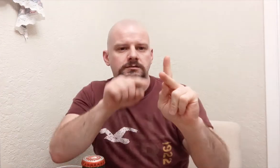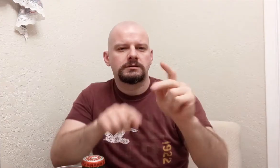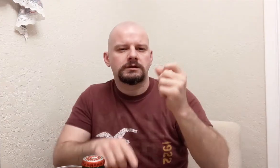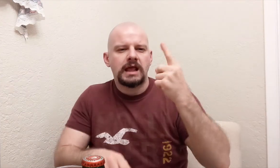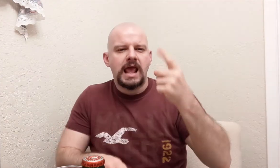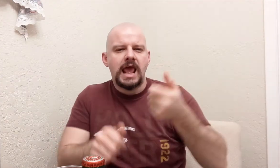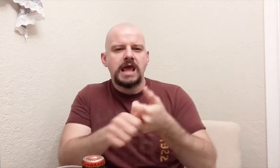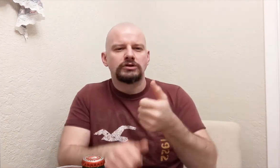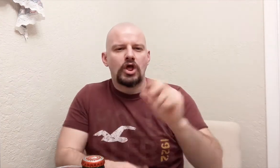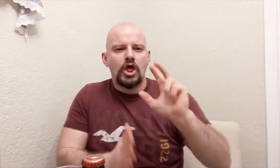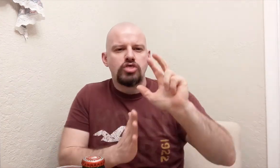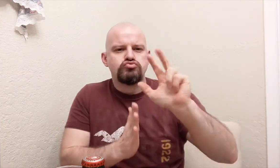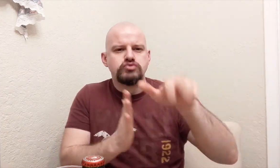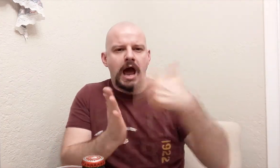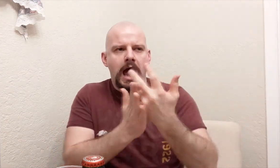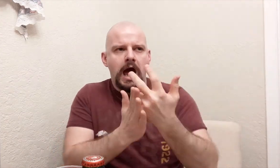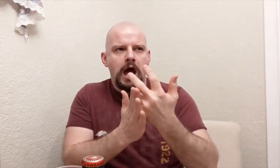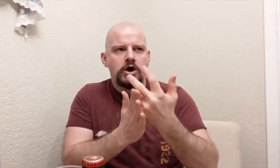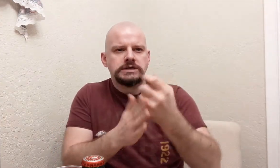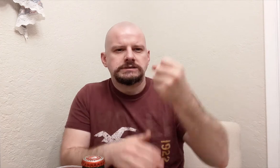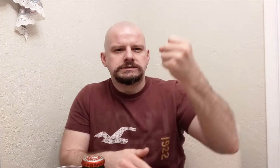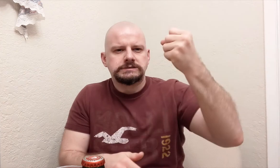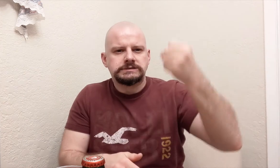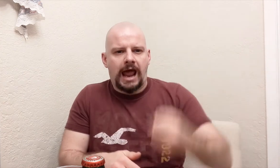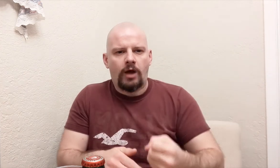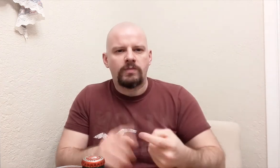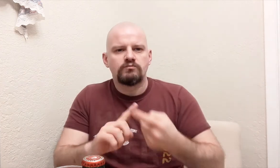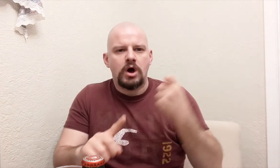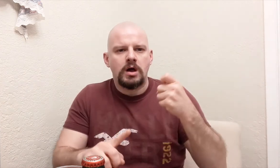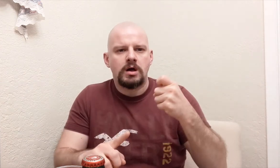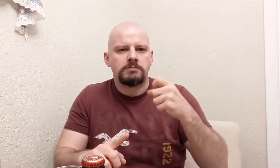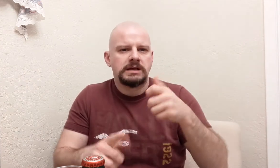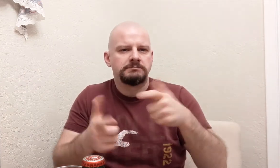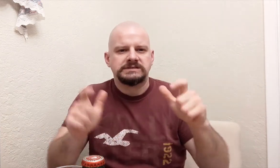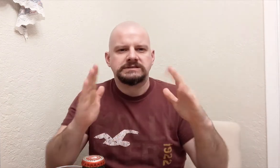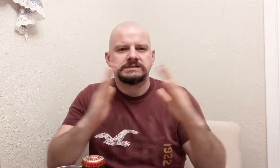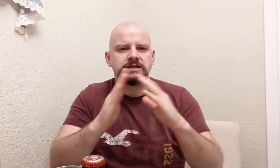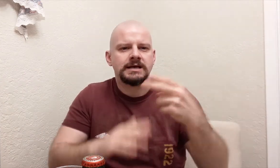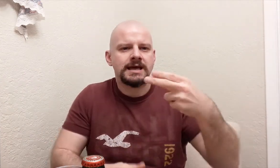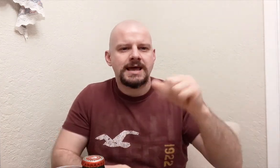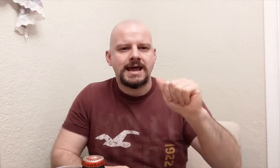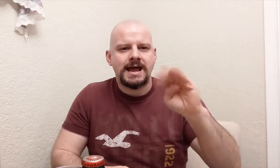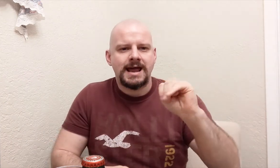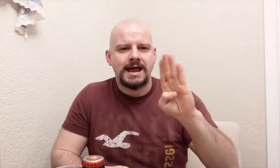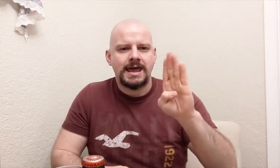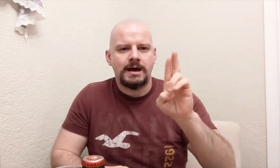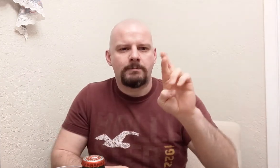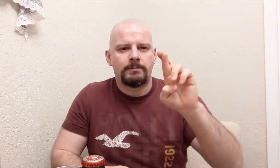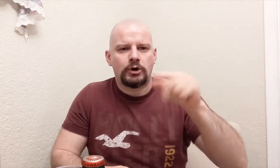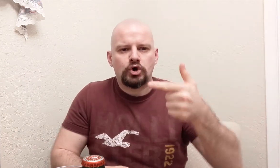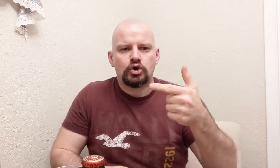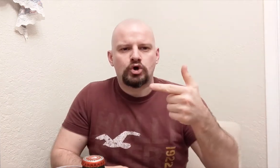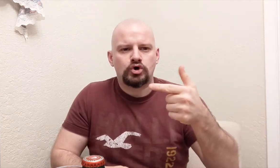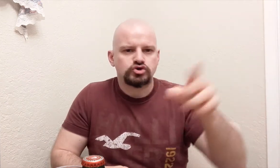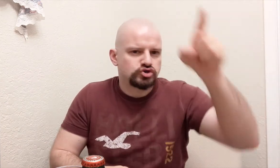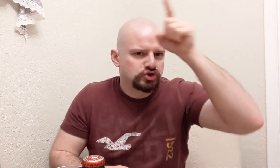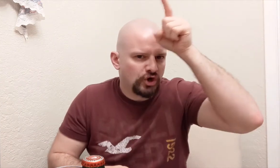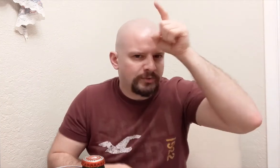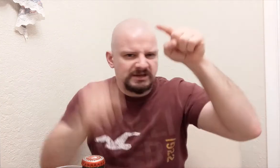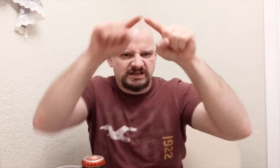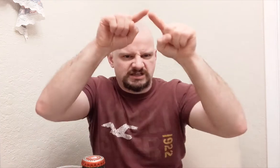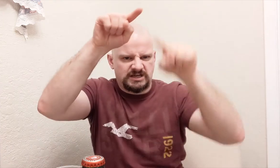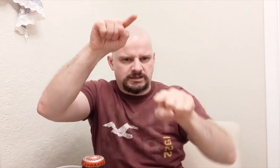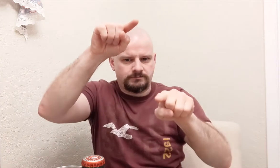It's three hours south from a big city named Hamburg in Germany.